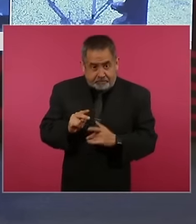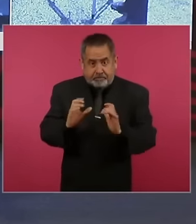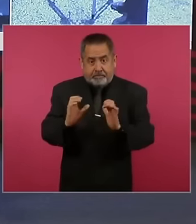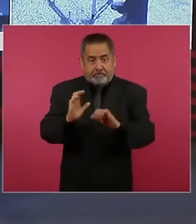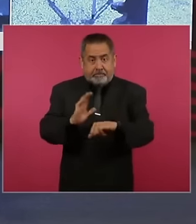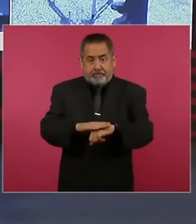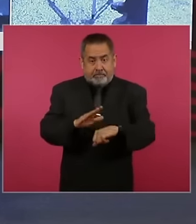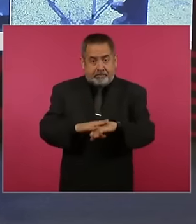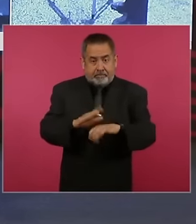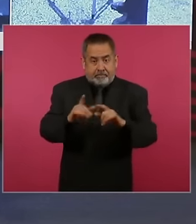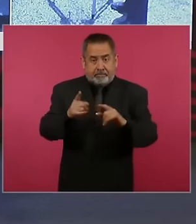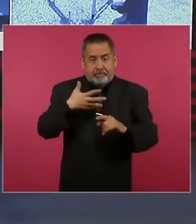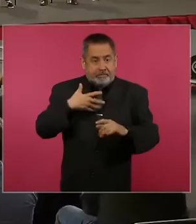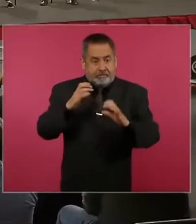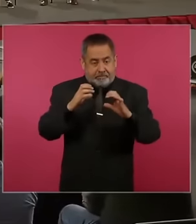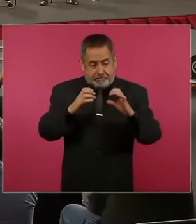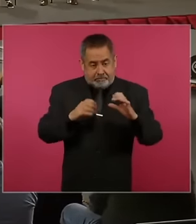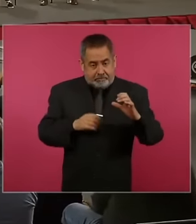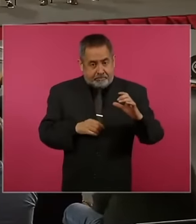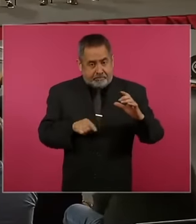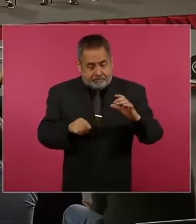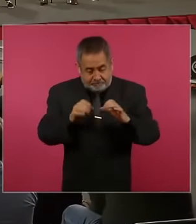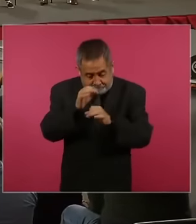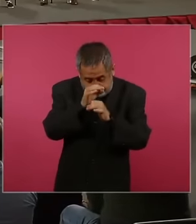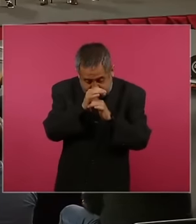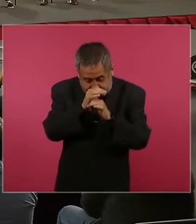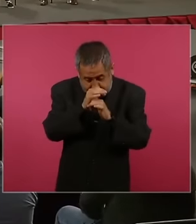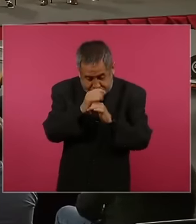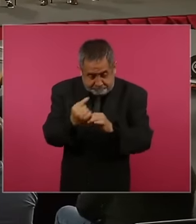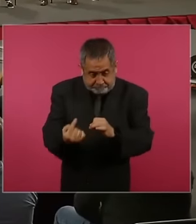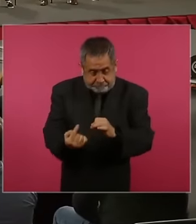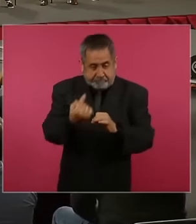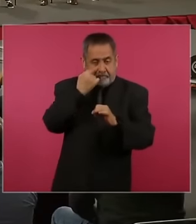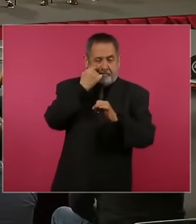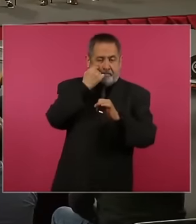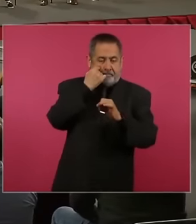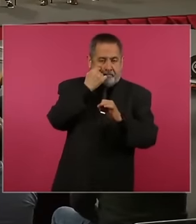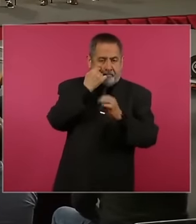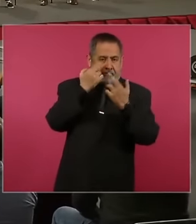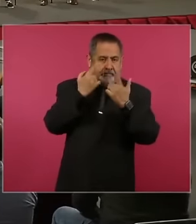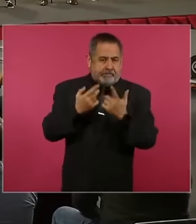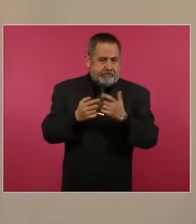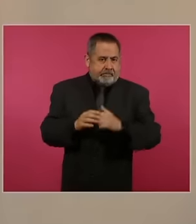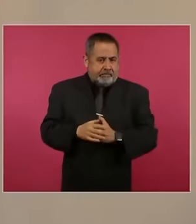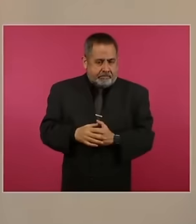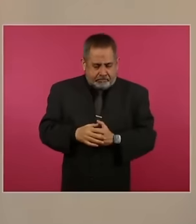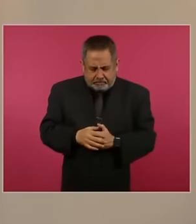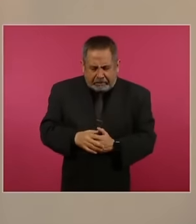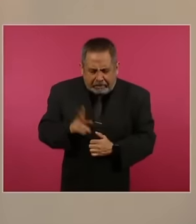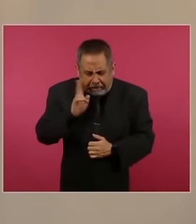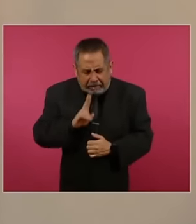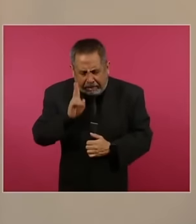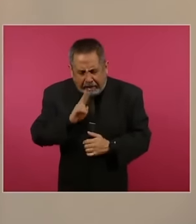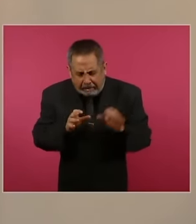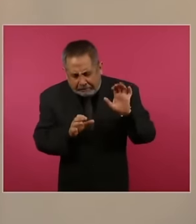that. Those who have a telescope cannot see here if the filter is not on. You have to